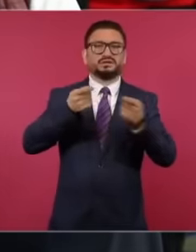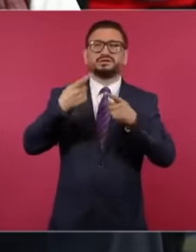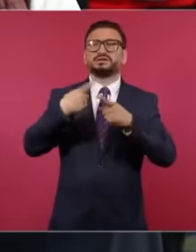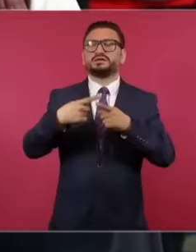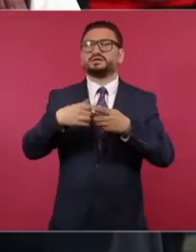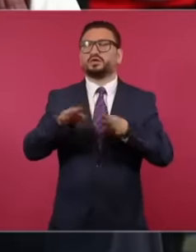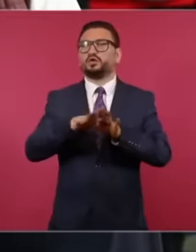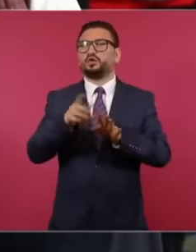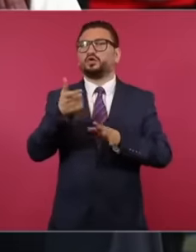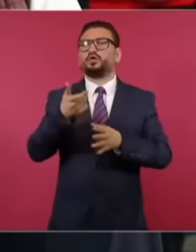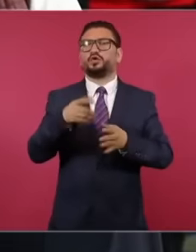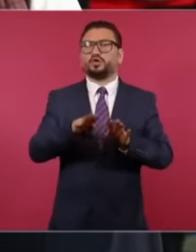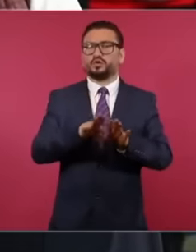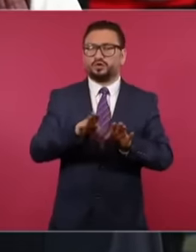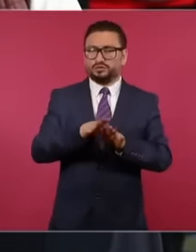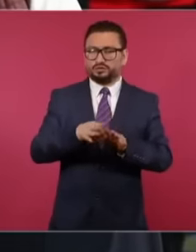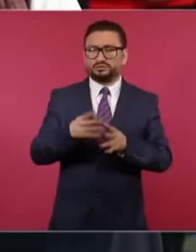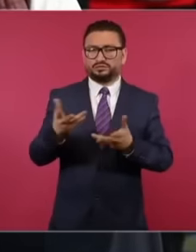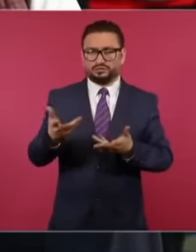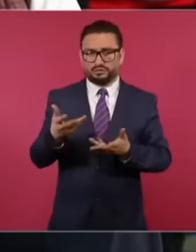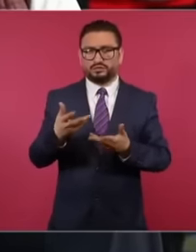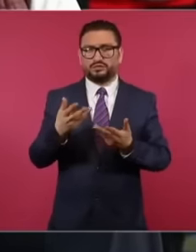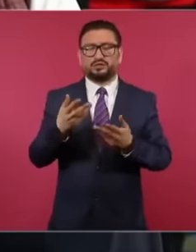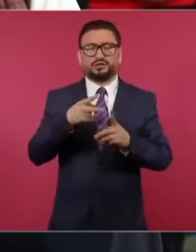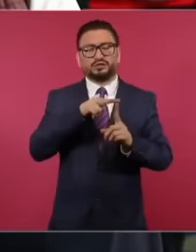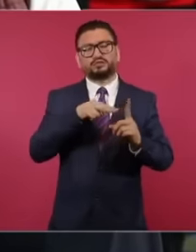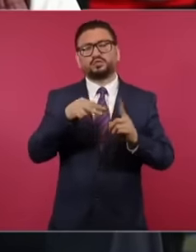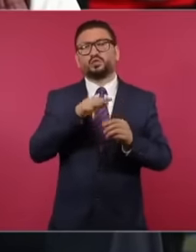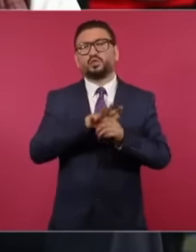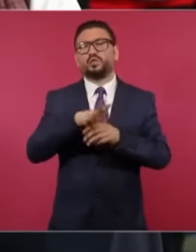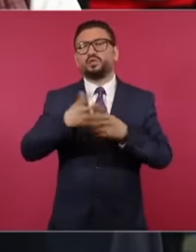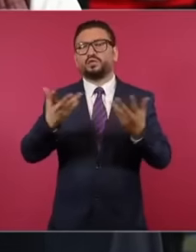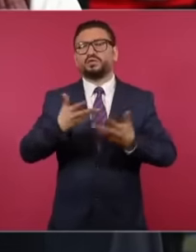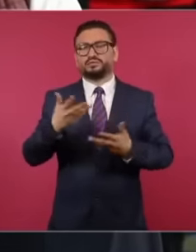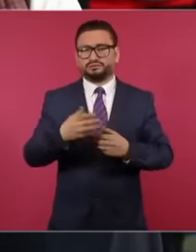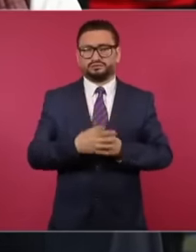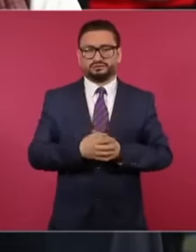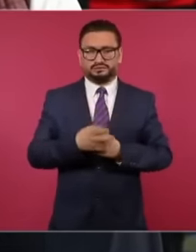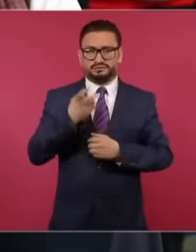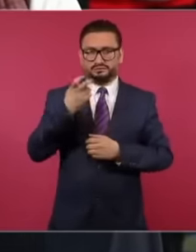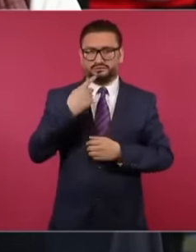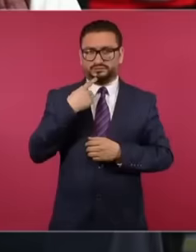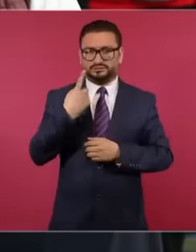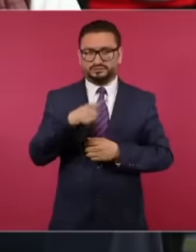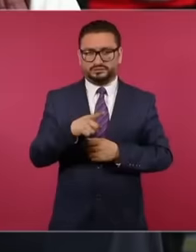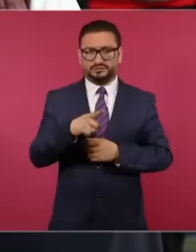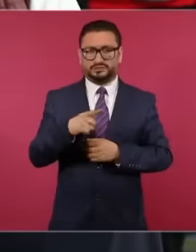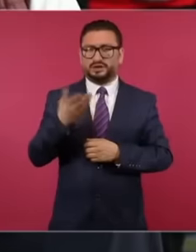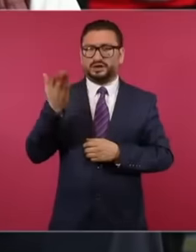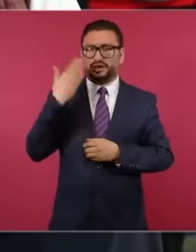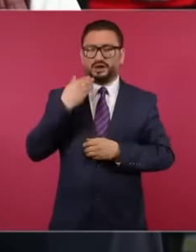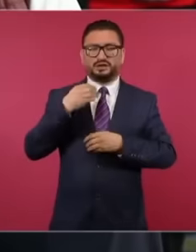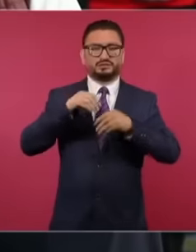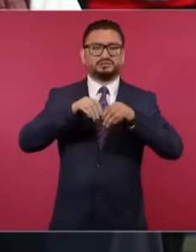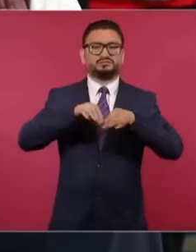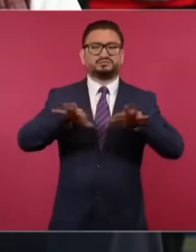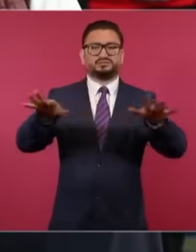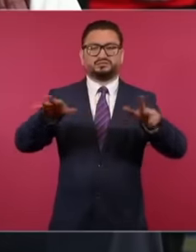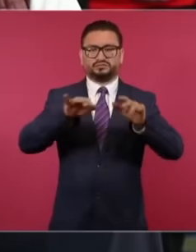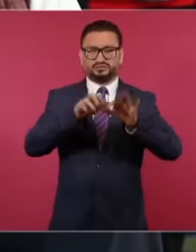How is this complaint that I published on my YouTube channel